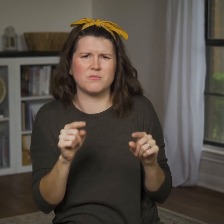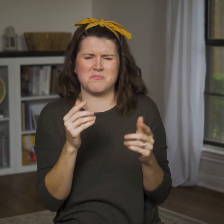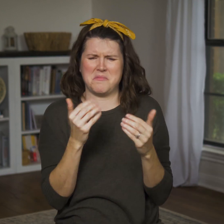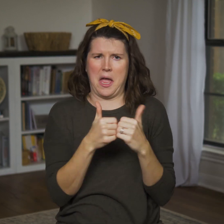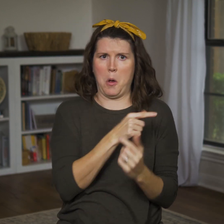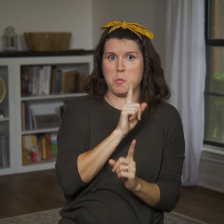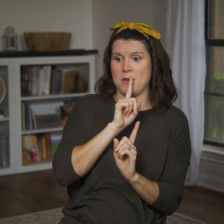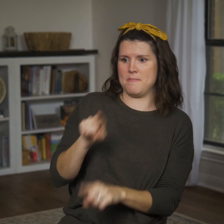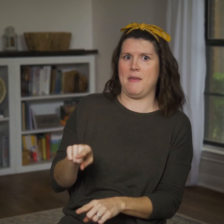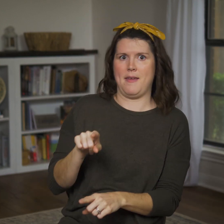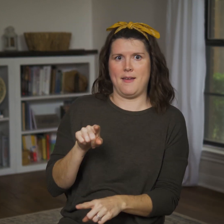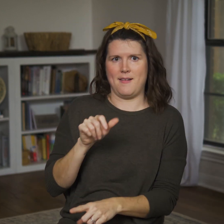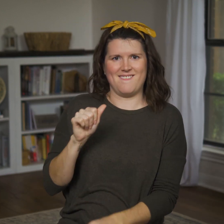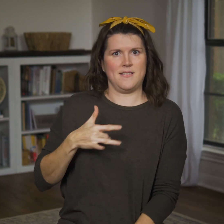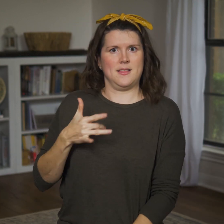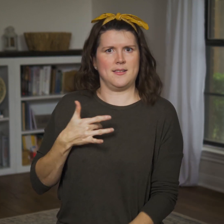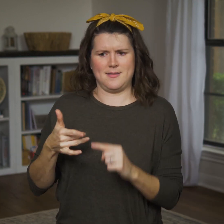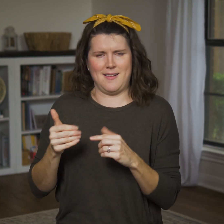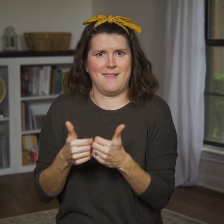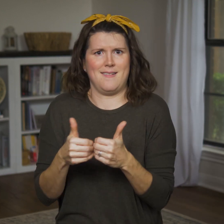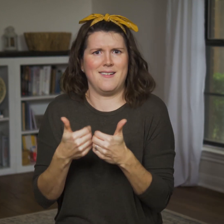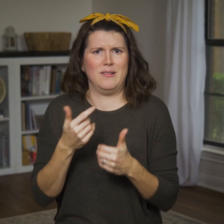How do you command a feeling?